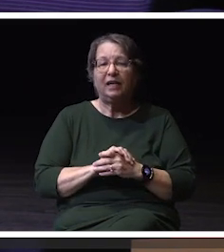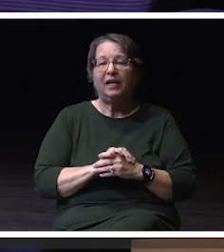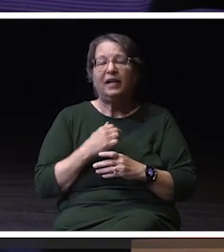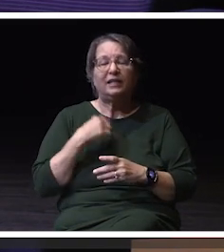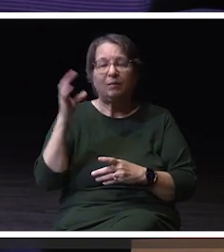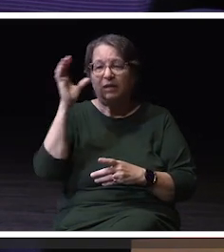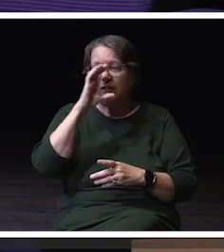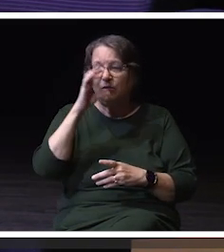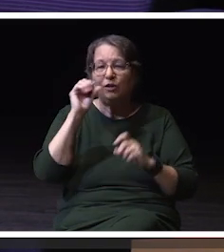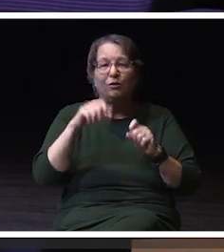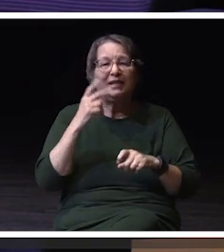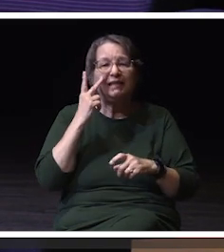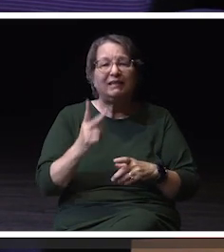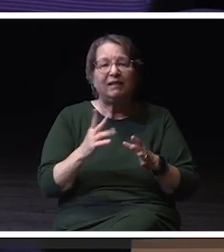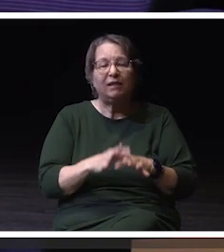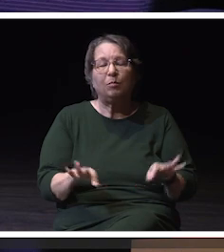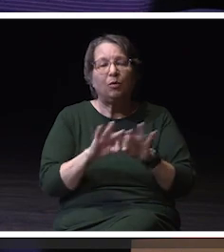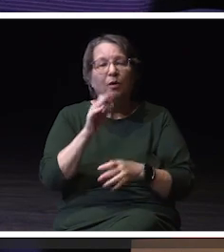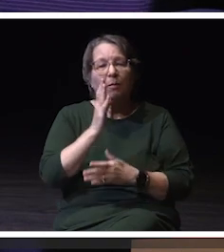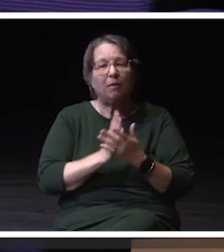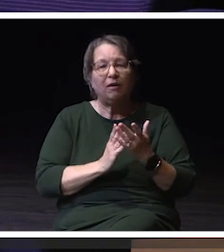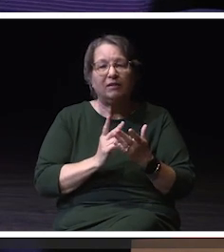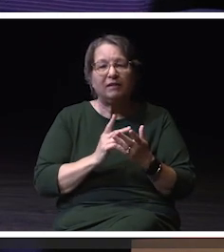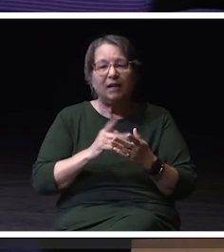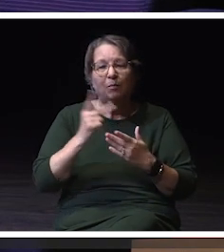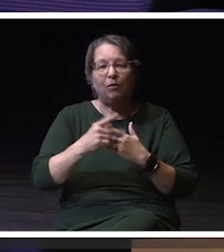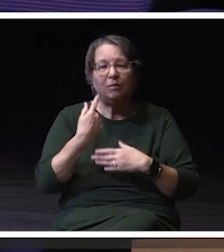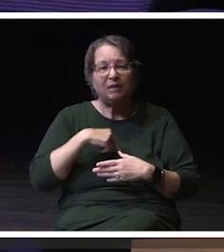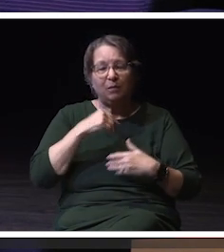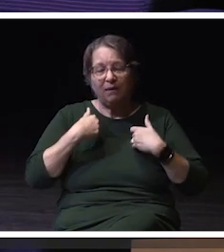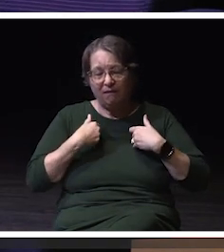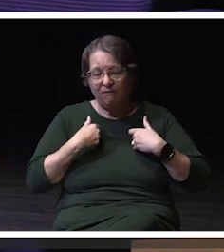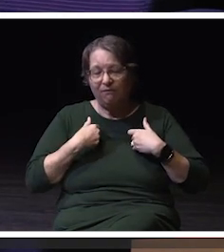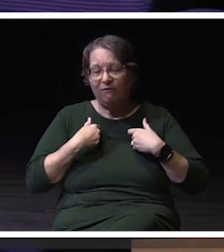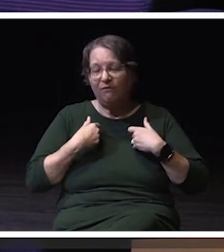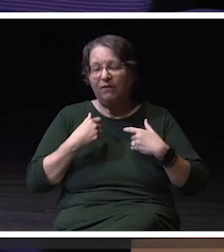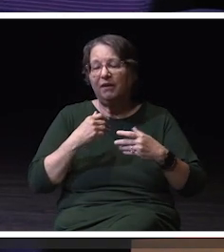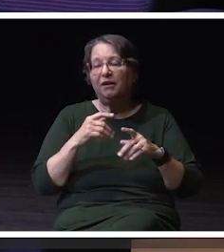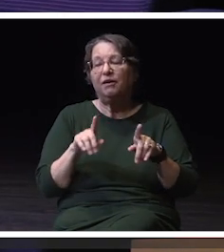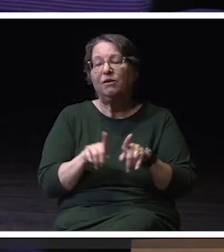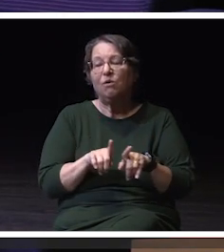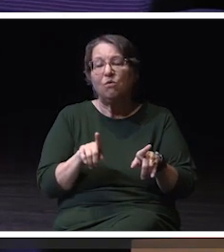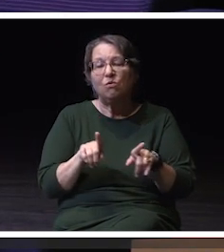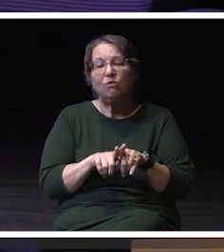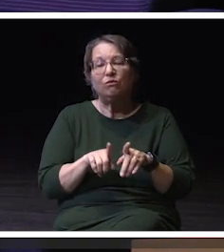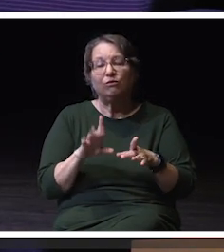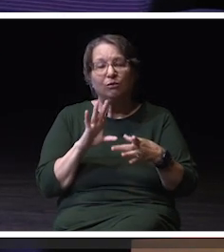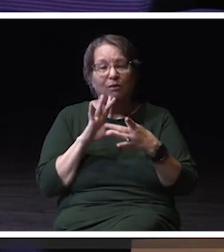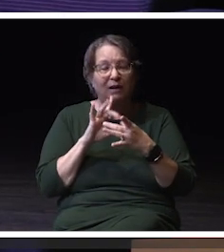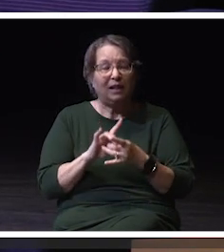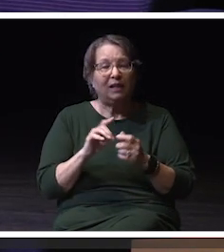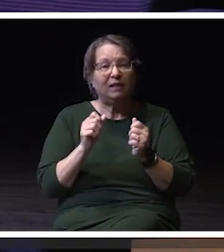some of the key features and programs that we have. And it also links to a new repository